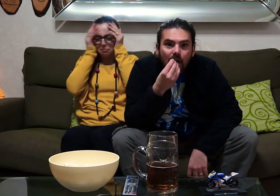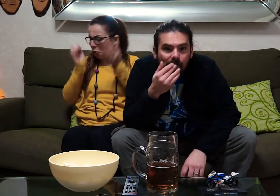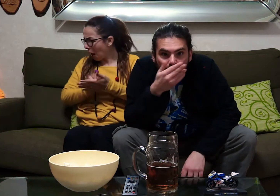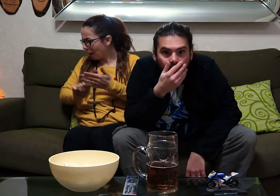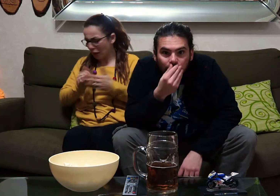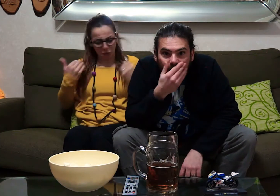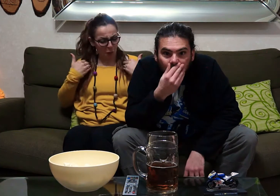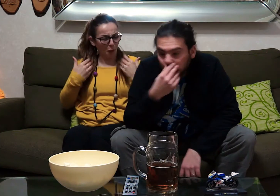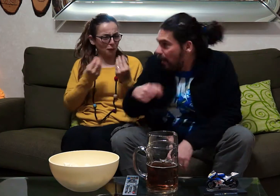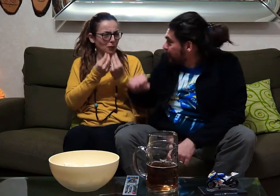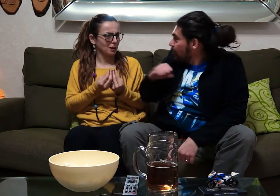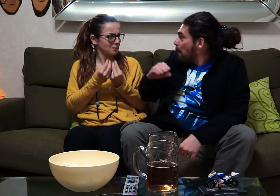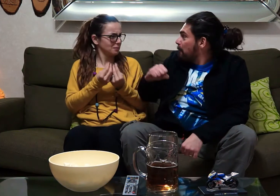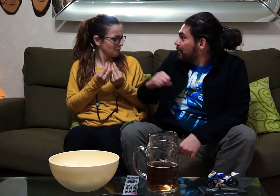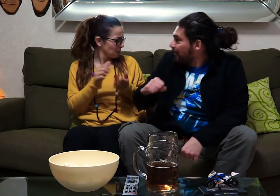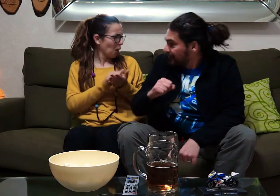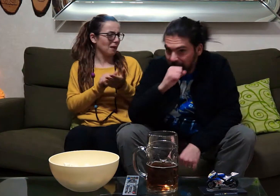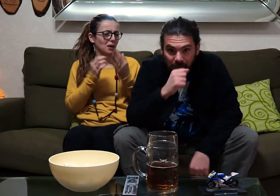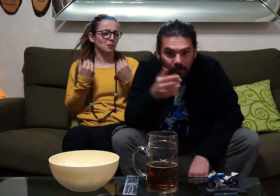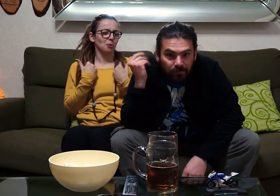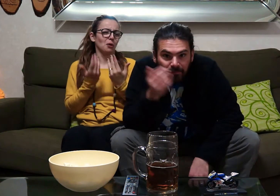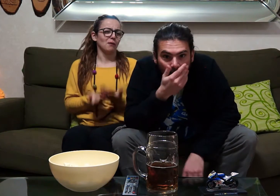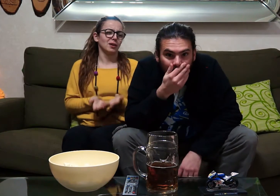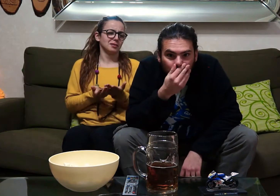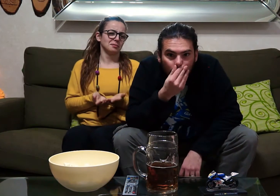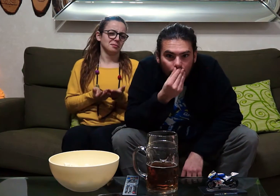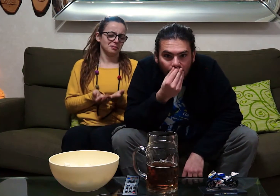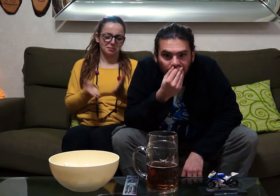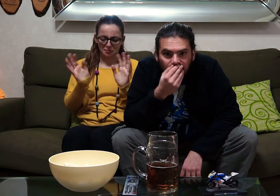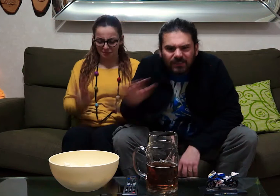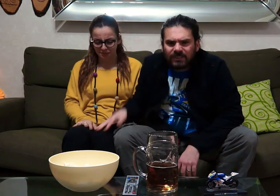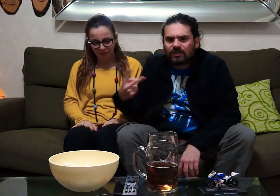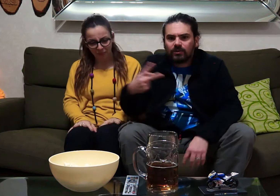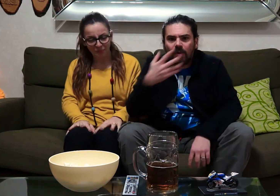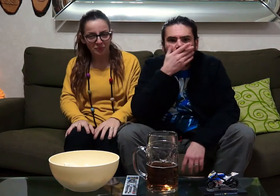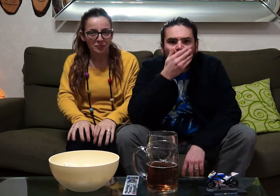I washed a little while ago .... it's a muffler. I washed a little while ago .... it's second.